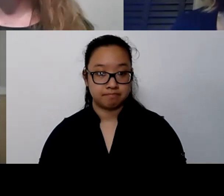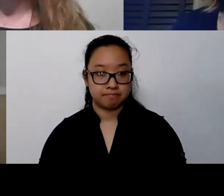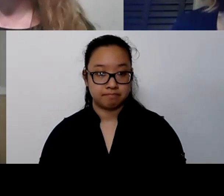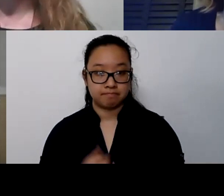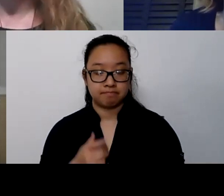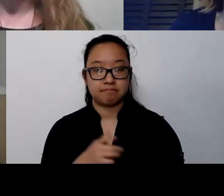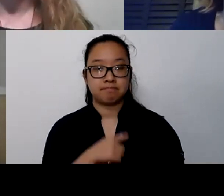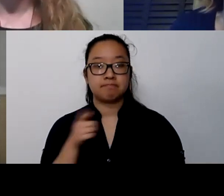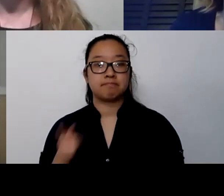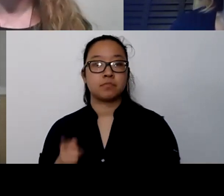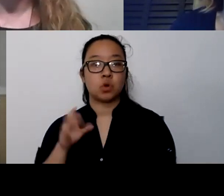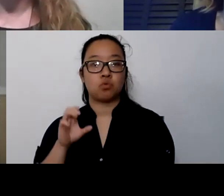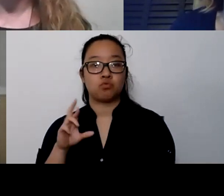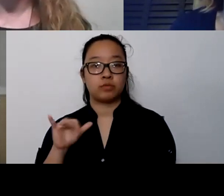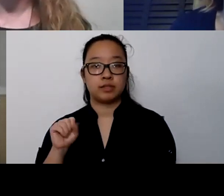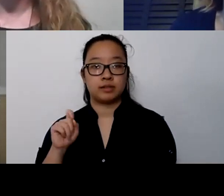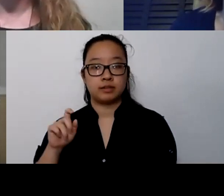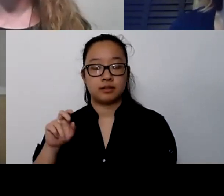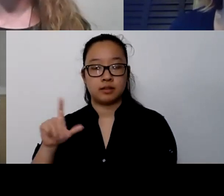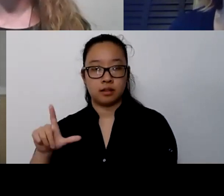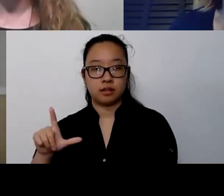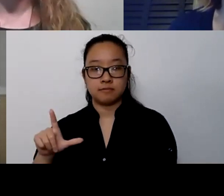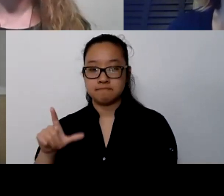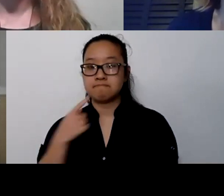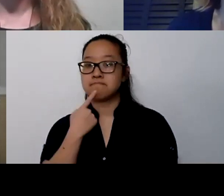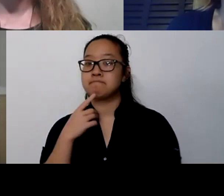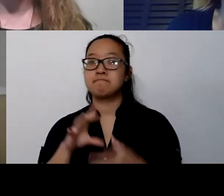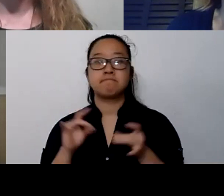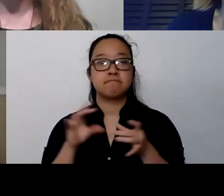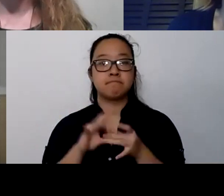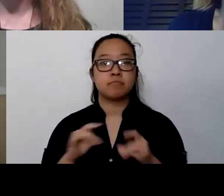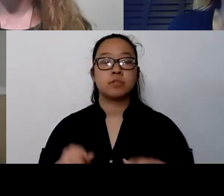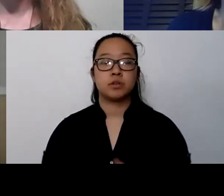I think I'll just say one thing when it comes to that age too.